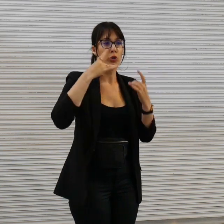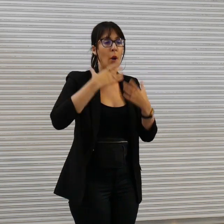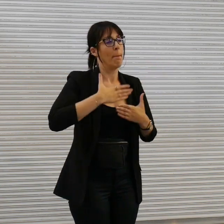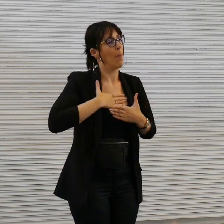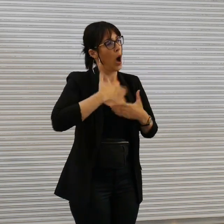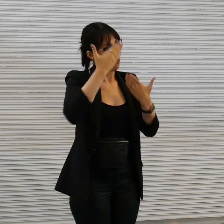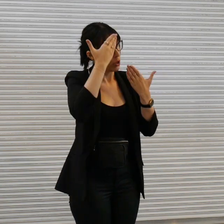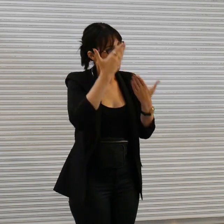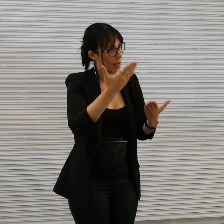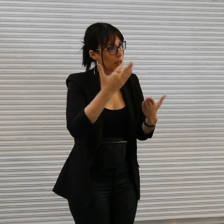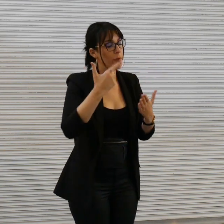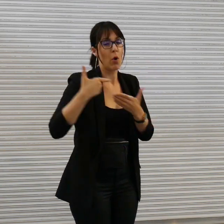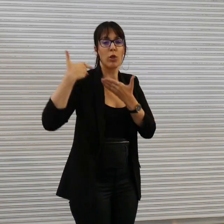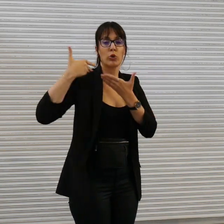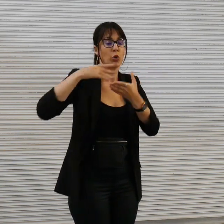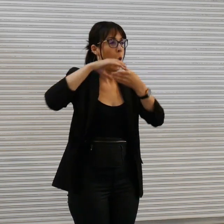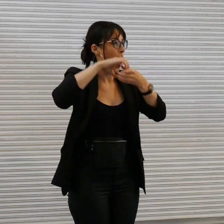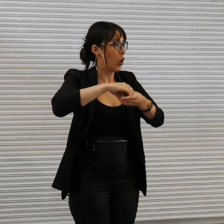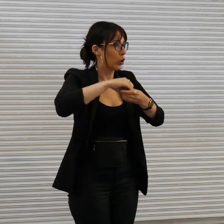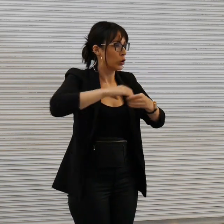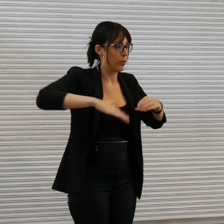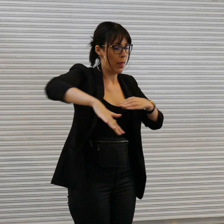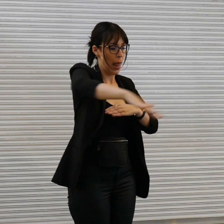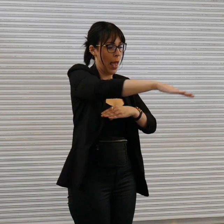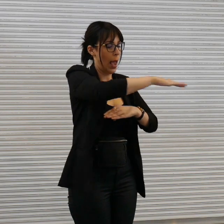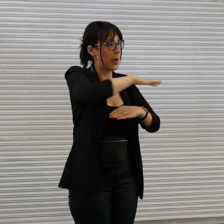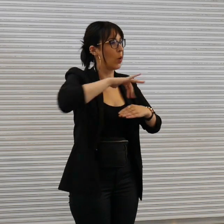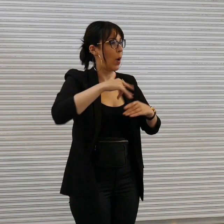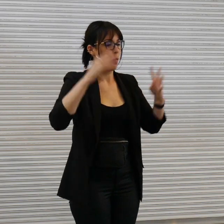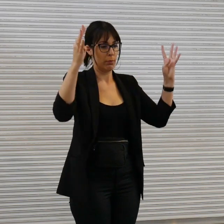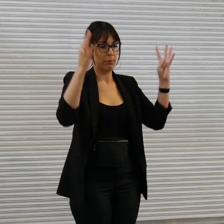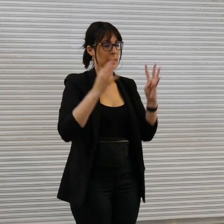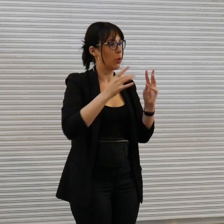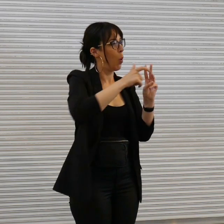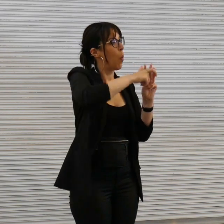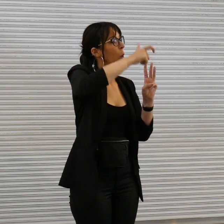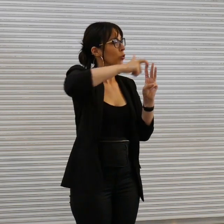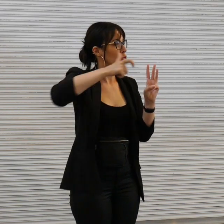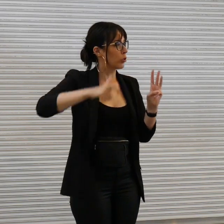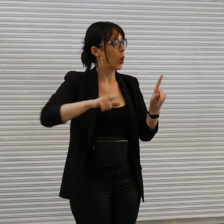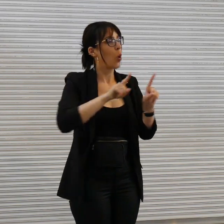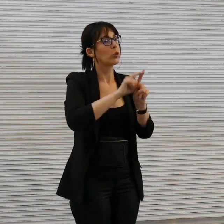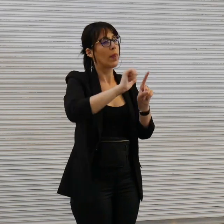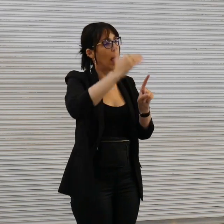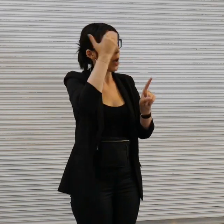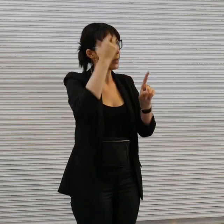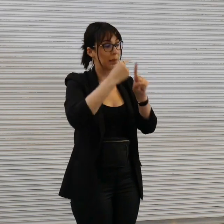of where we meet the Wurundjeri Woi Wurrung and um to their Elders past present and all First